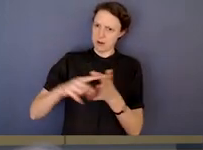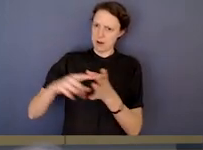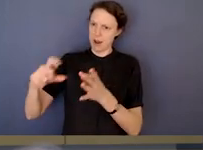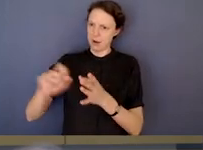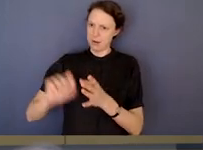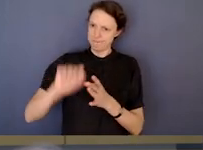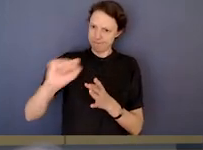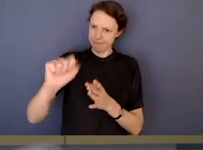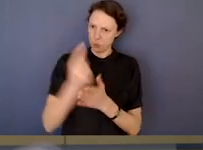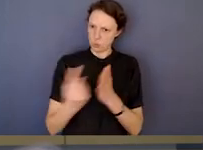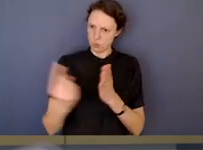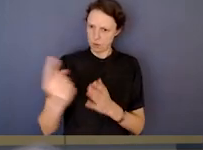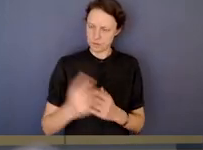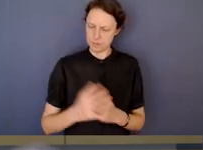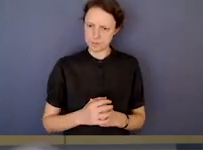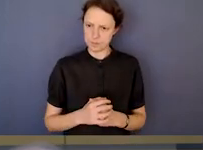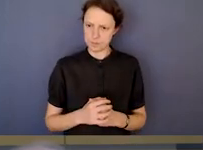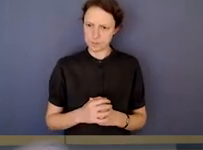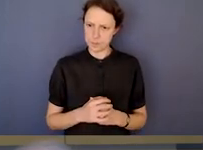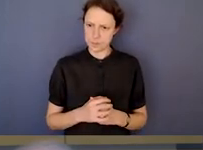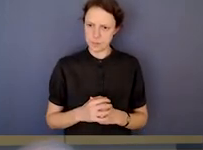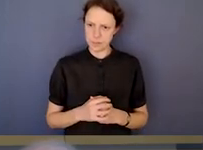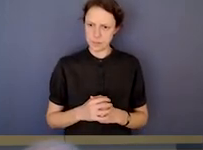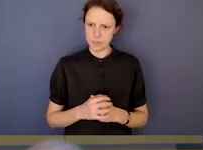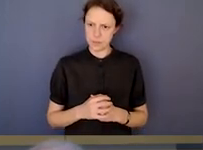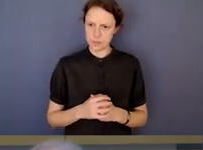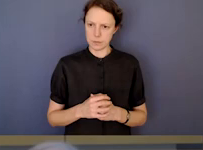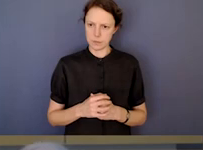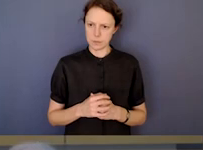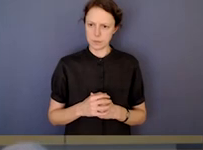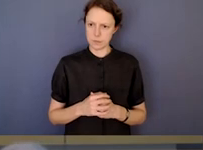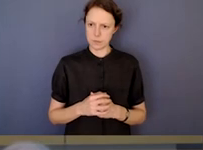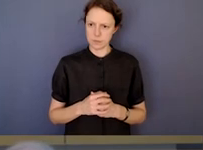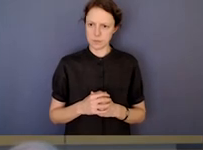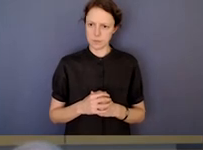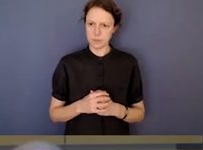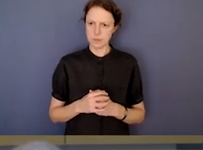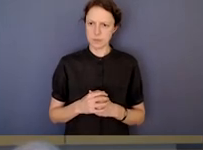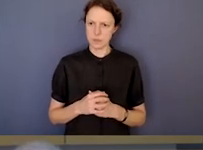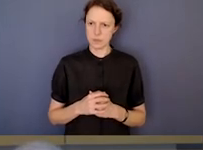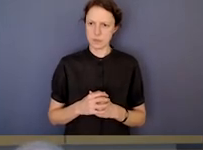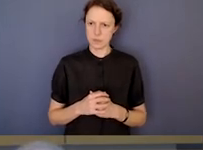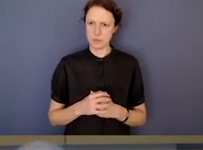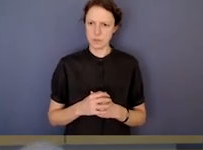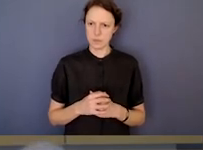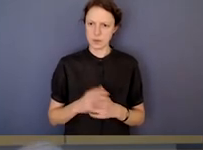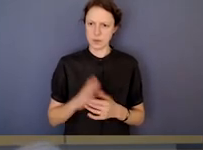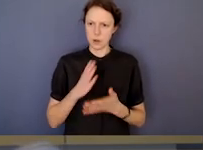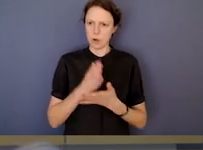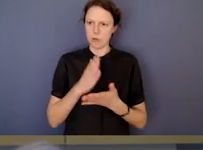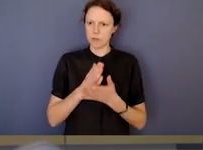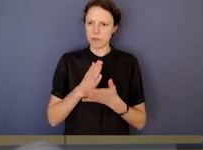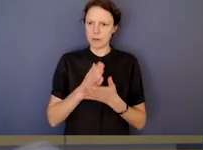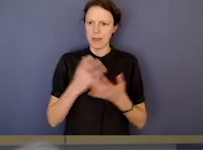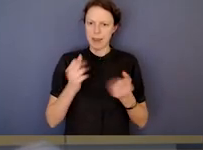a specific different sort of function that you are gonna have. Well, it is about conducting an inquiry as